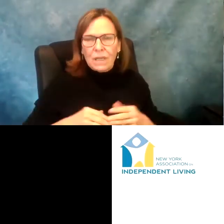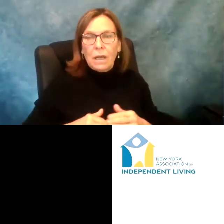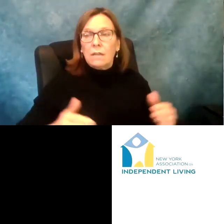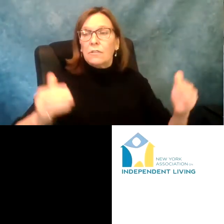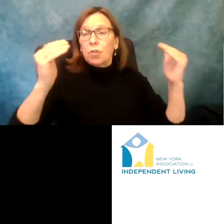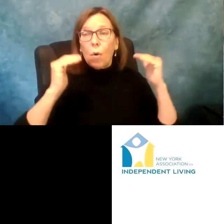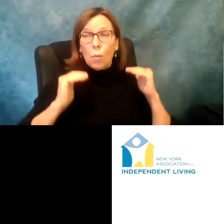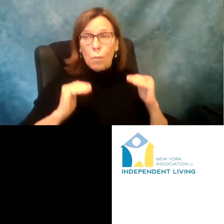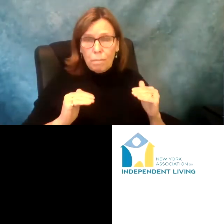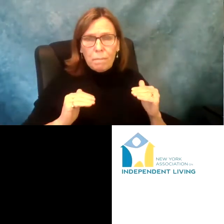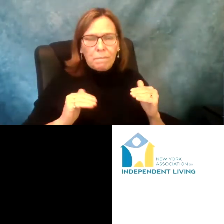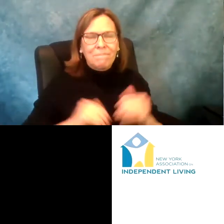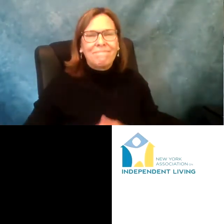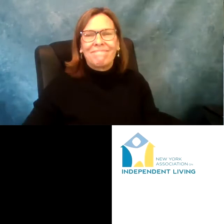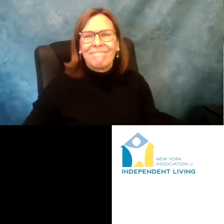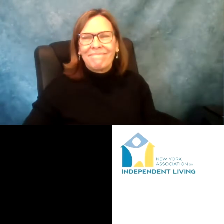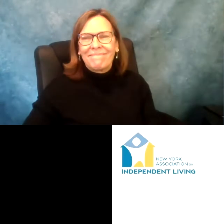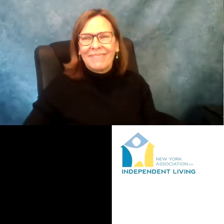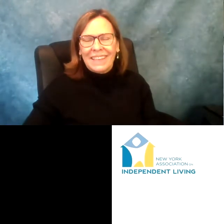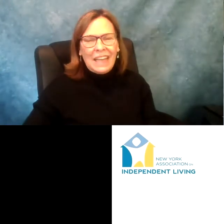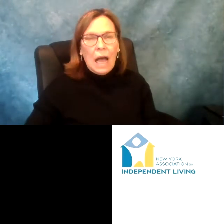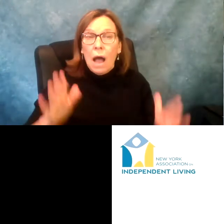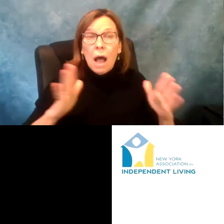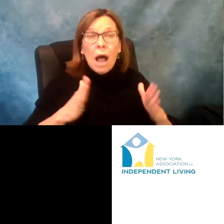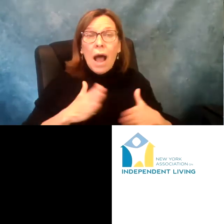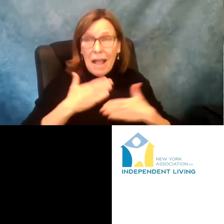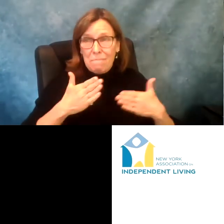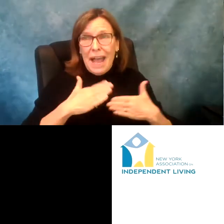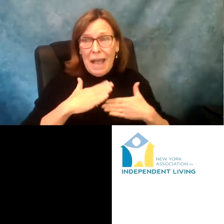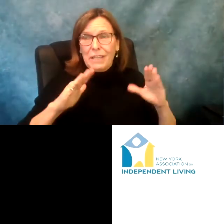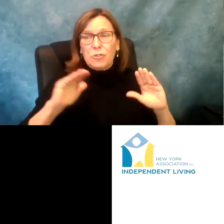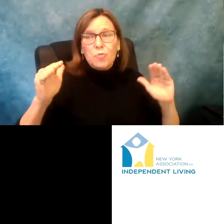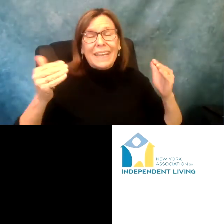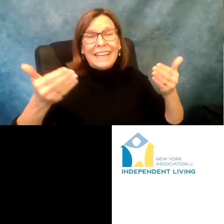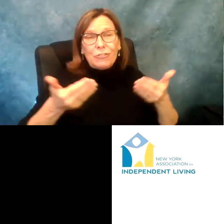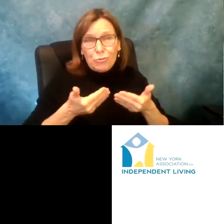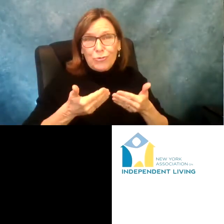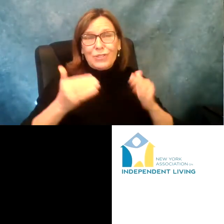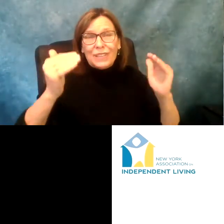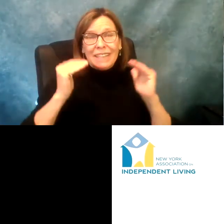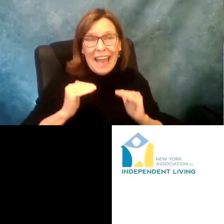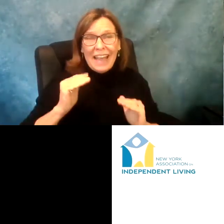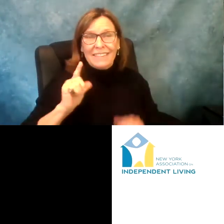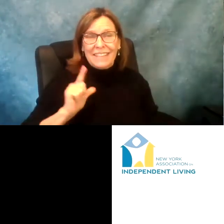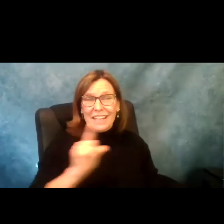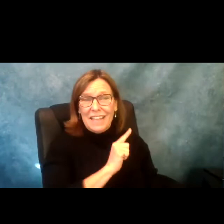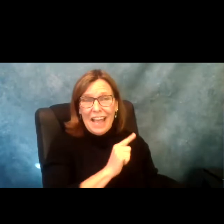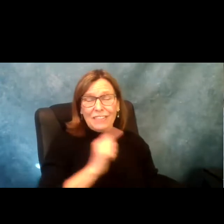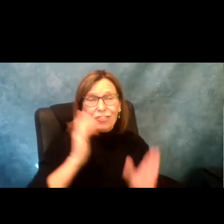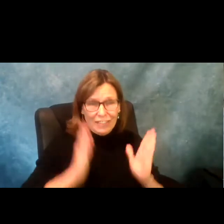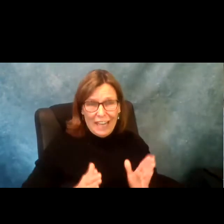champion for us. We look forward to seeing you as well. So moving right